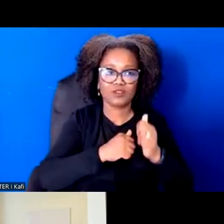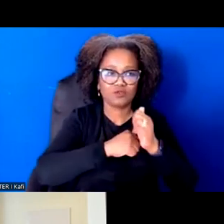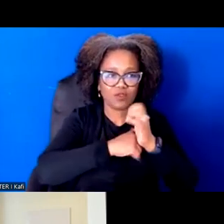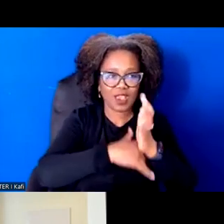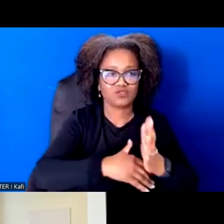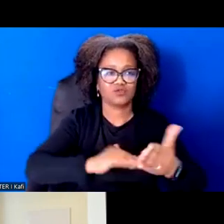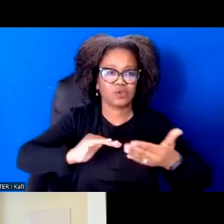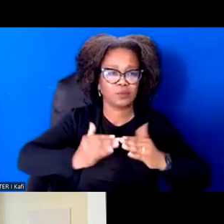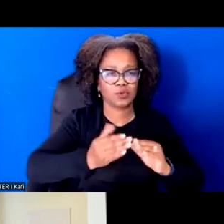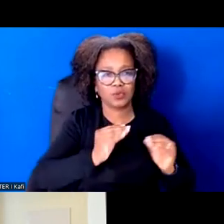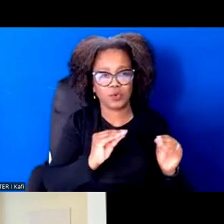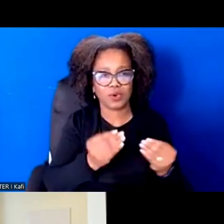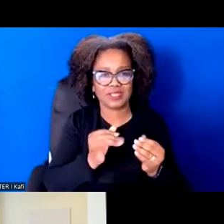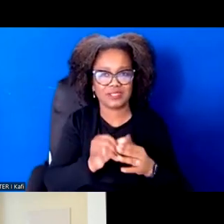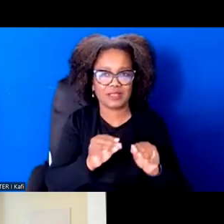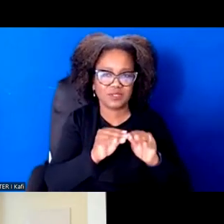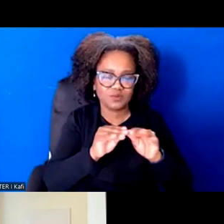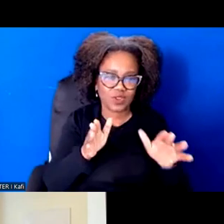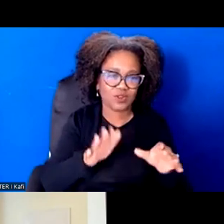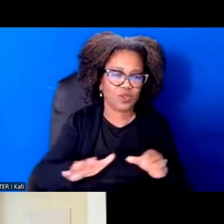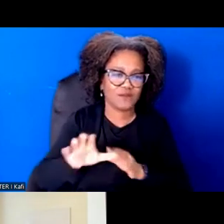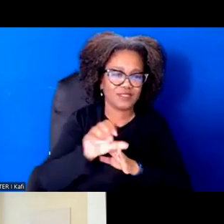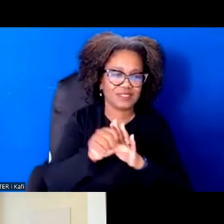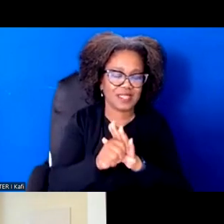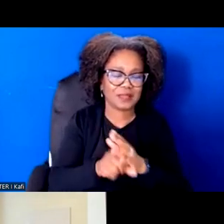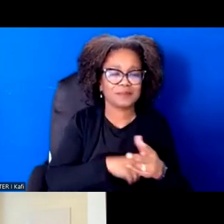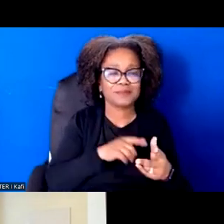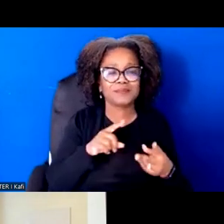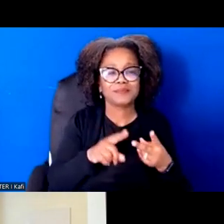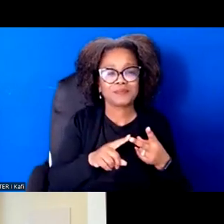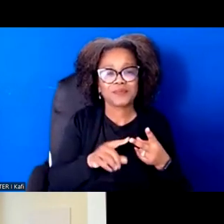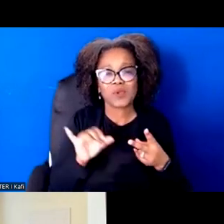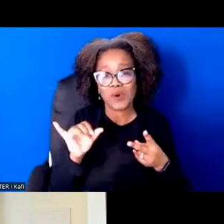And then I think it's about what you and John both talked about in terms of how do we inspire